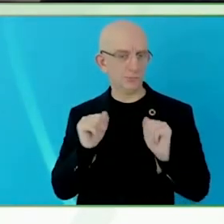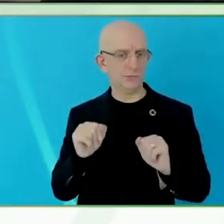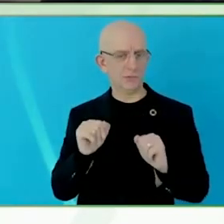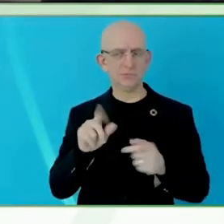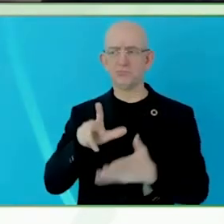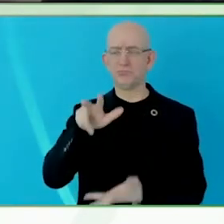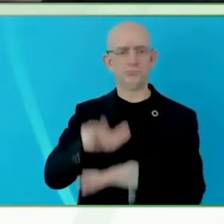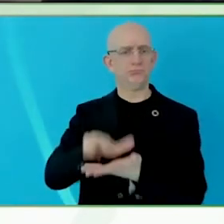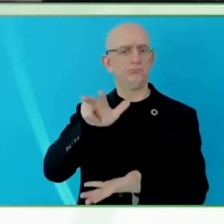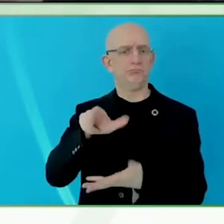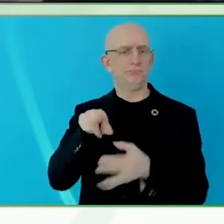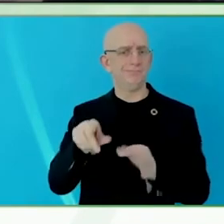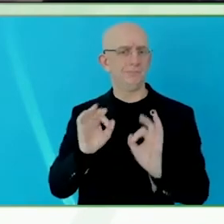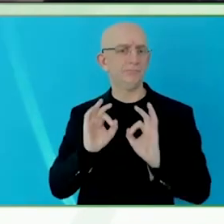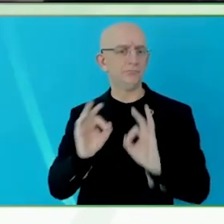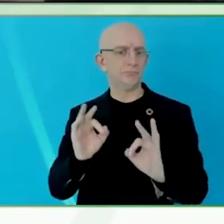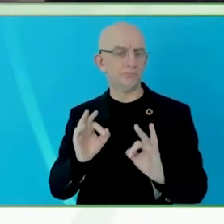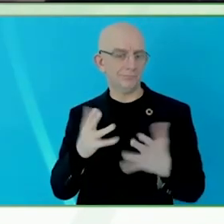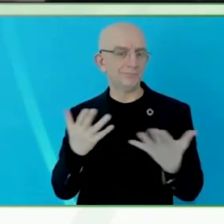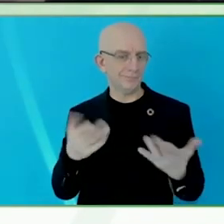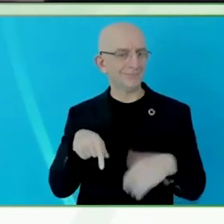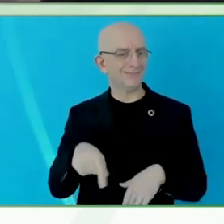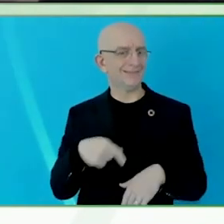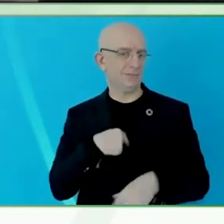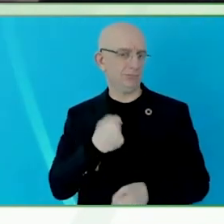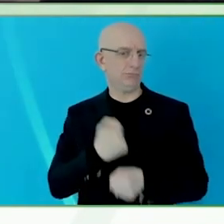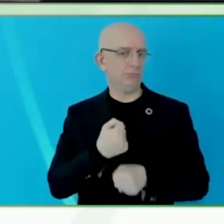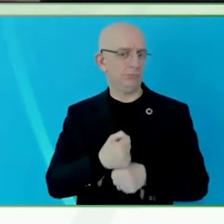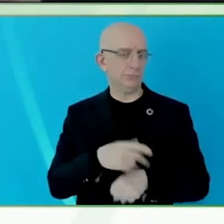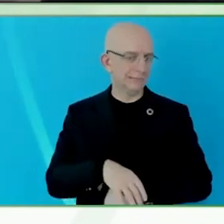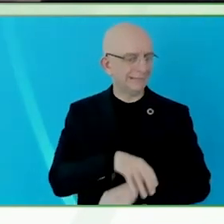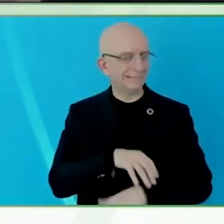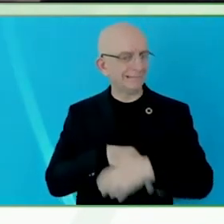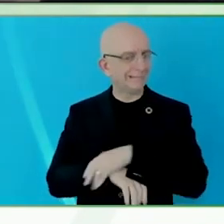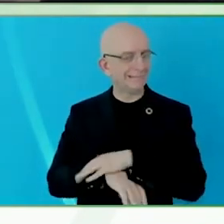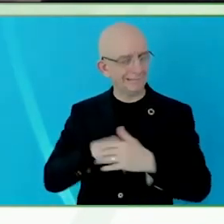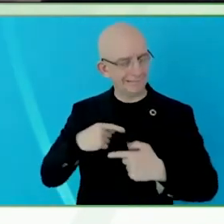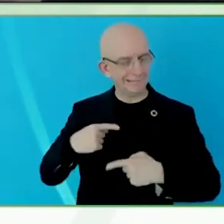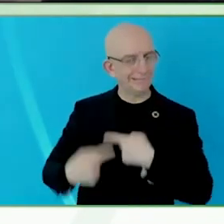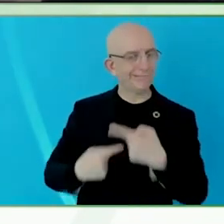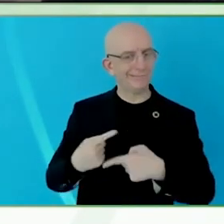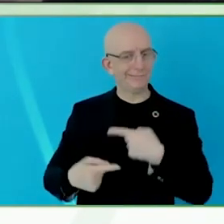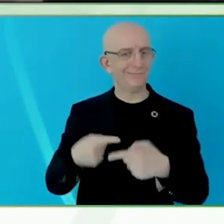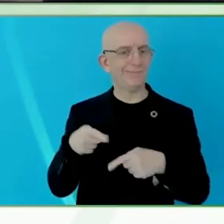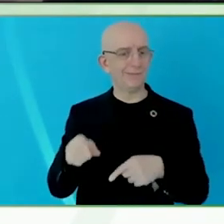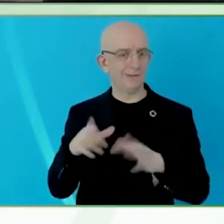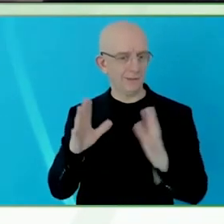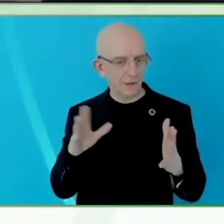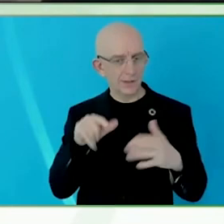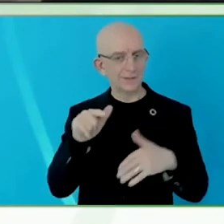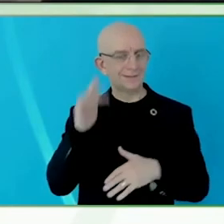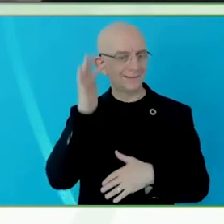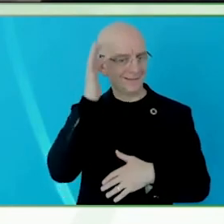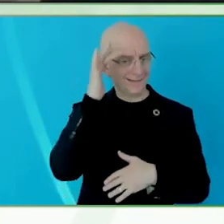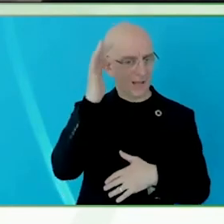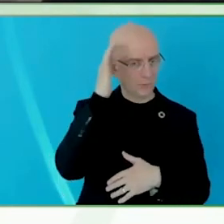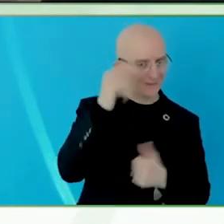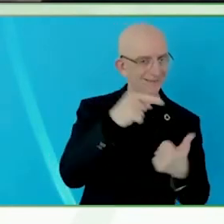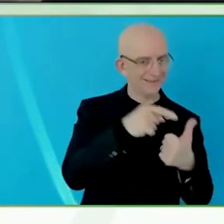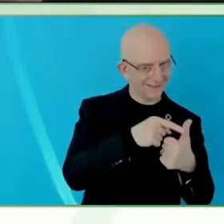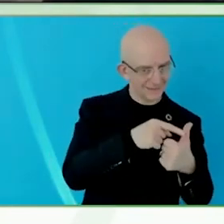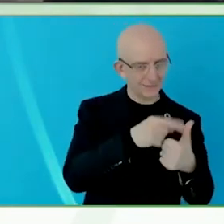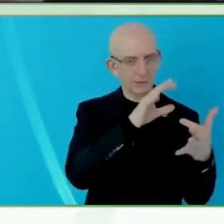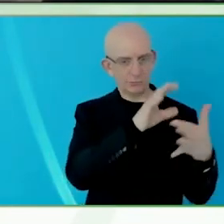experimental evidence, and analysing data, then it will be